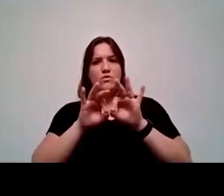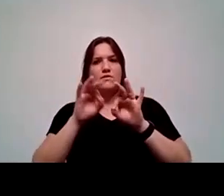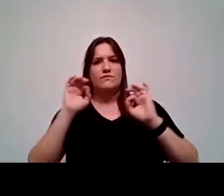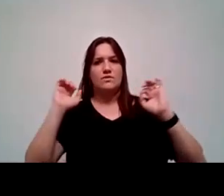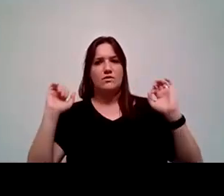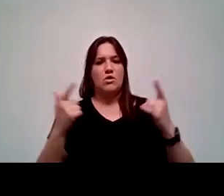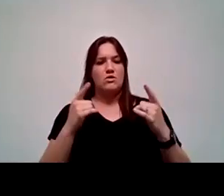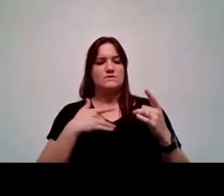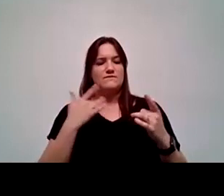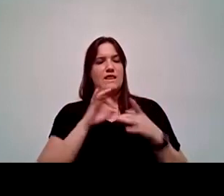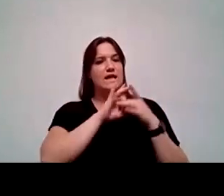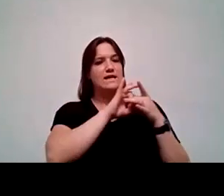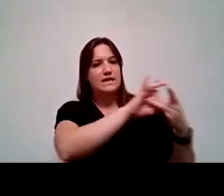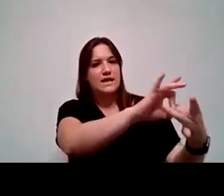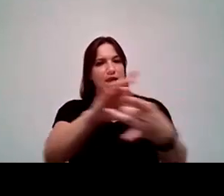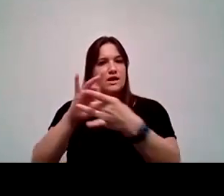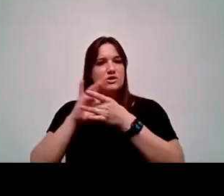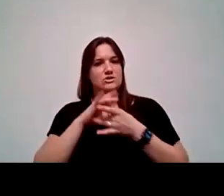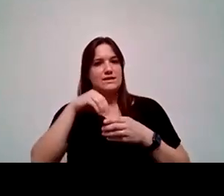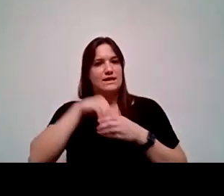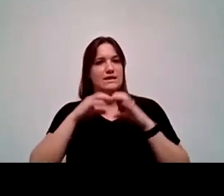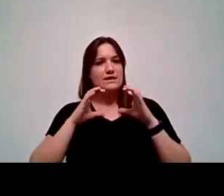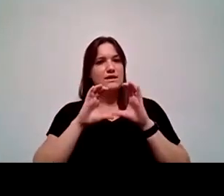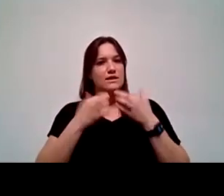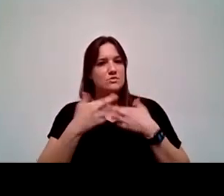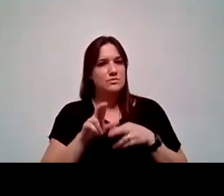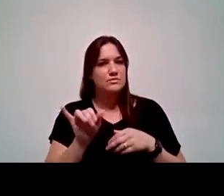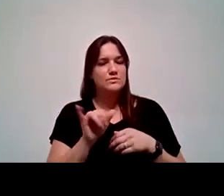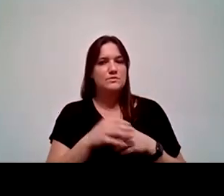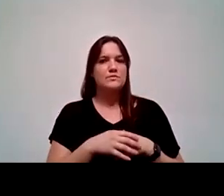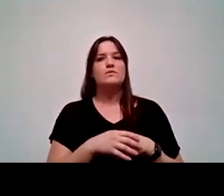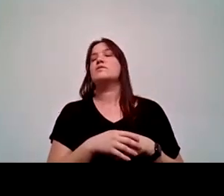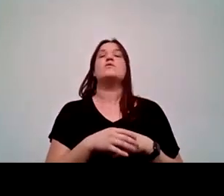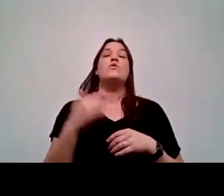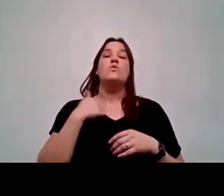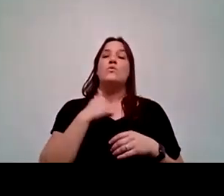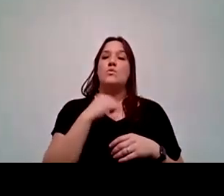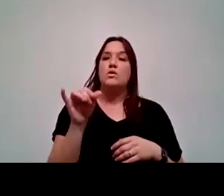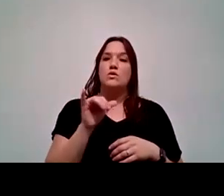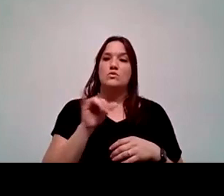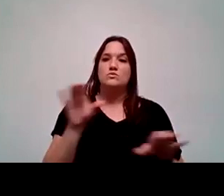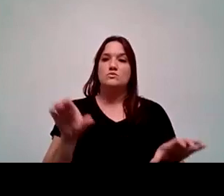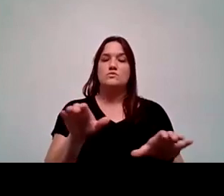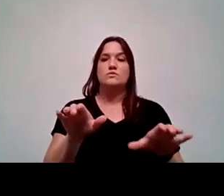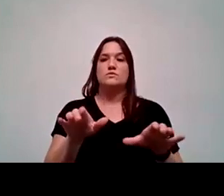that connection inside the classroom as well. What we're also doing is when we have the opportunity